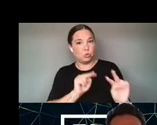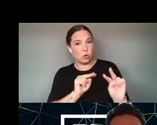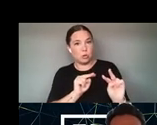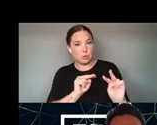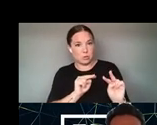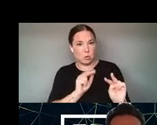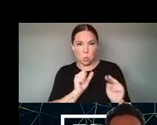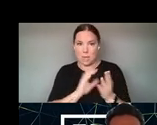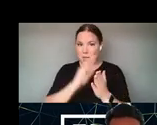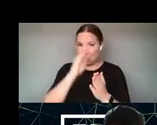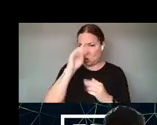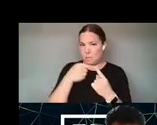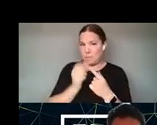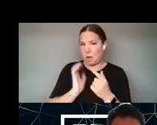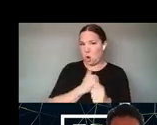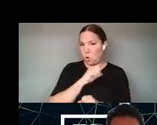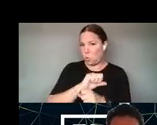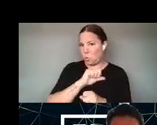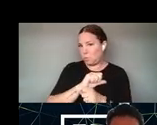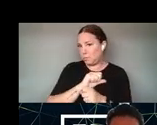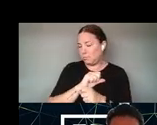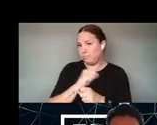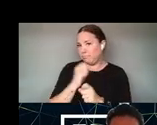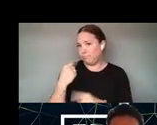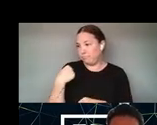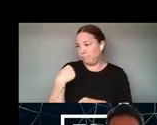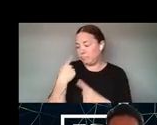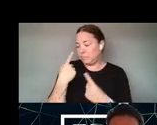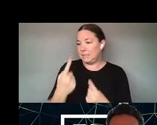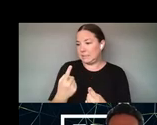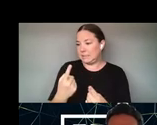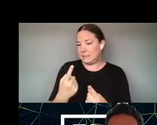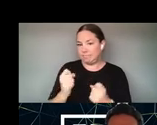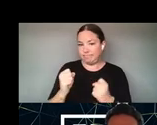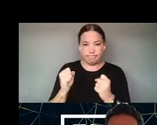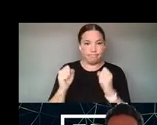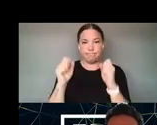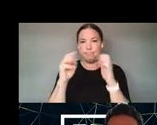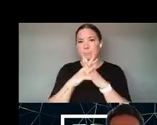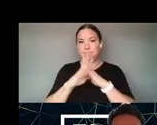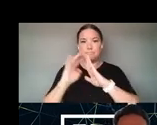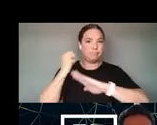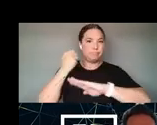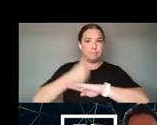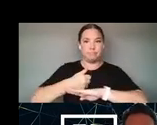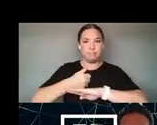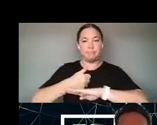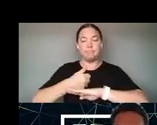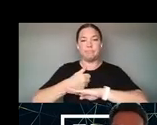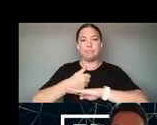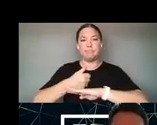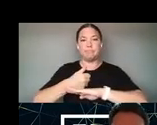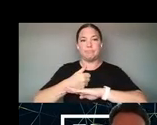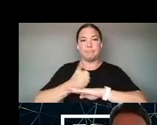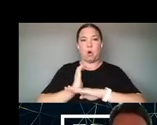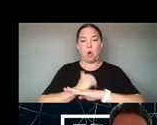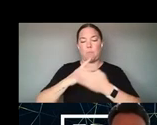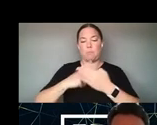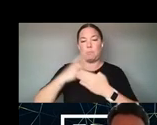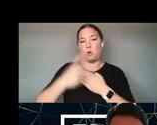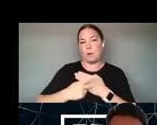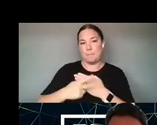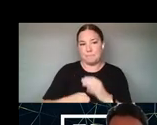WORK WE'VE BEEN DOING FOR, SINCE THE INCEPTION OF THE FELLOWSHIP PROGRAM. AND SO OUR FELLOWS THIS